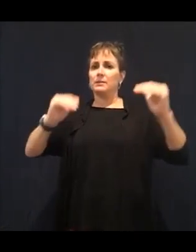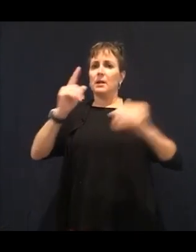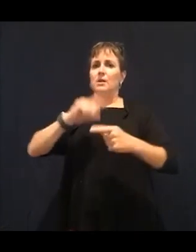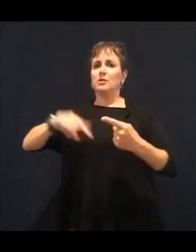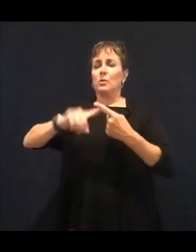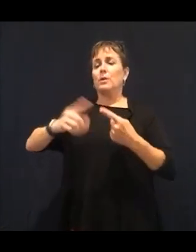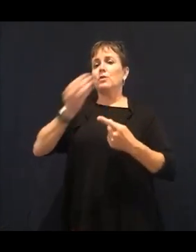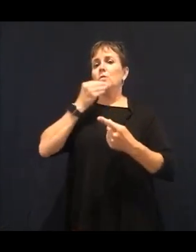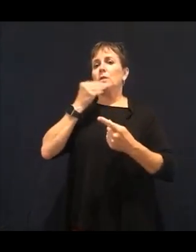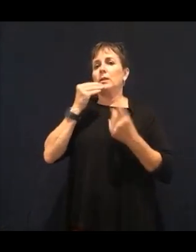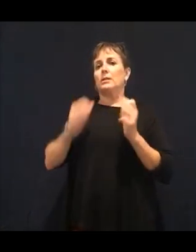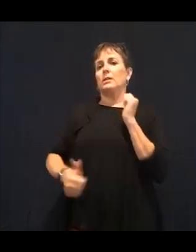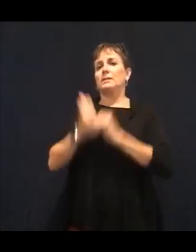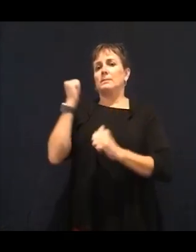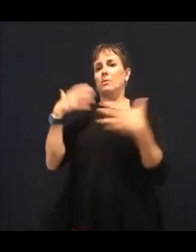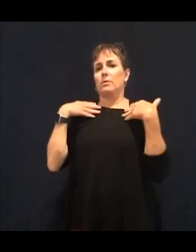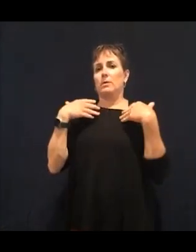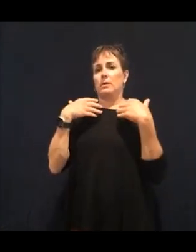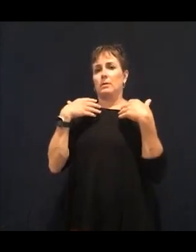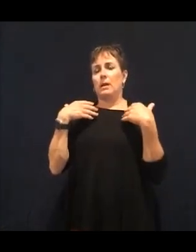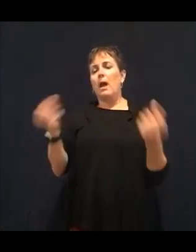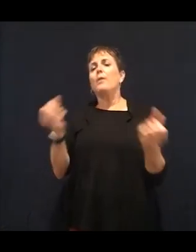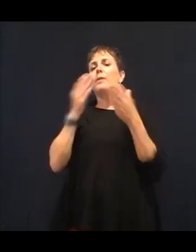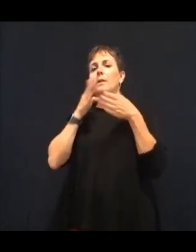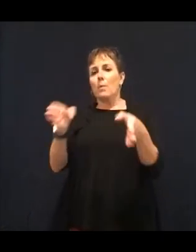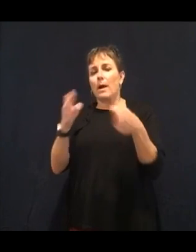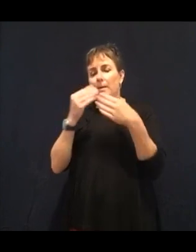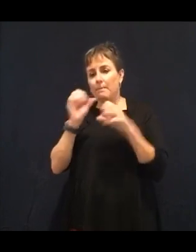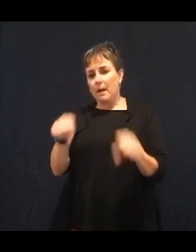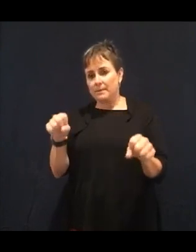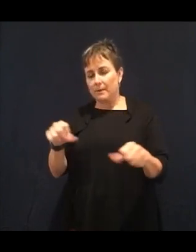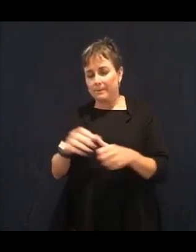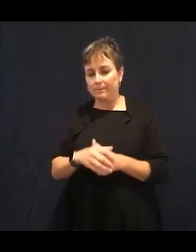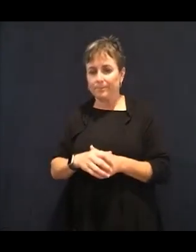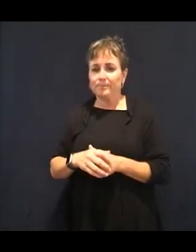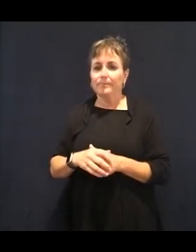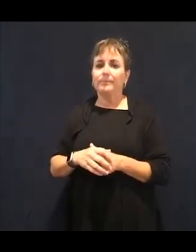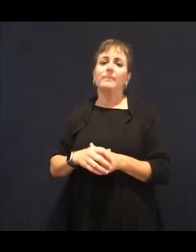number eight, tip number eight-- I tell my clients all the time